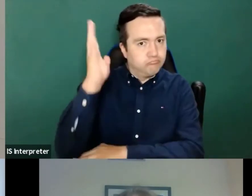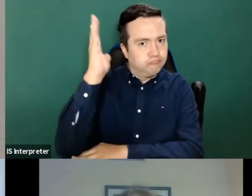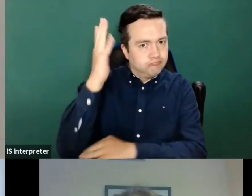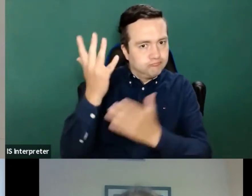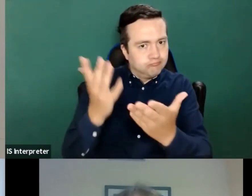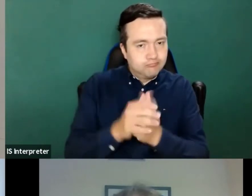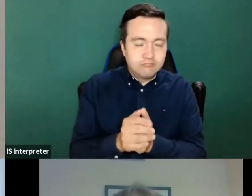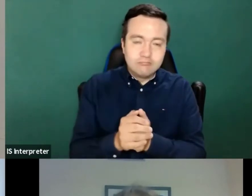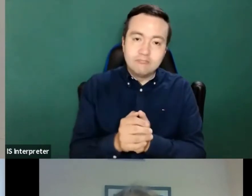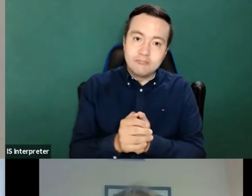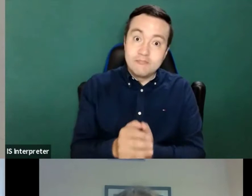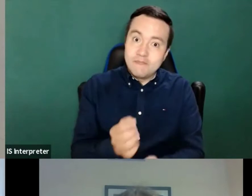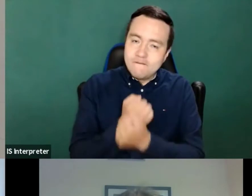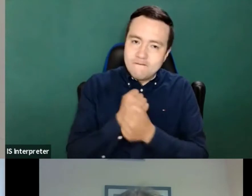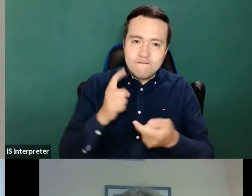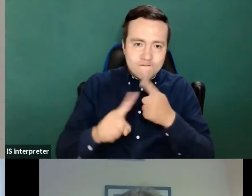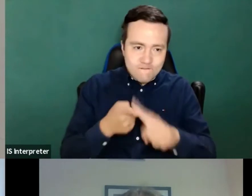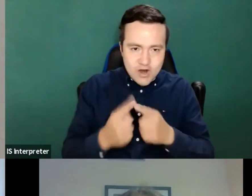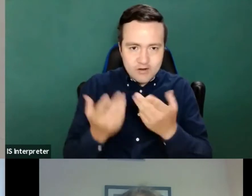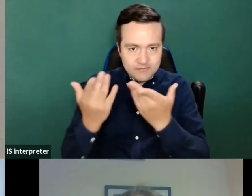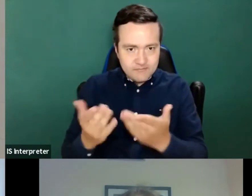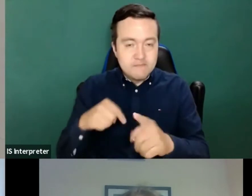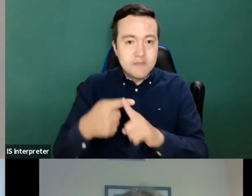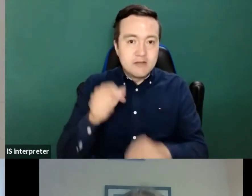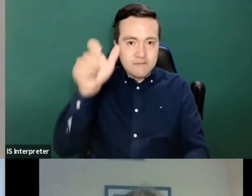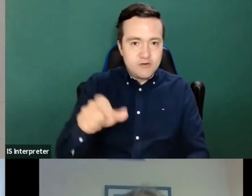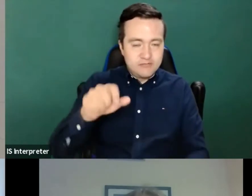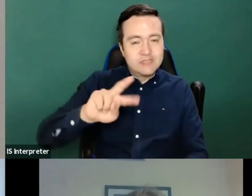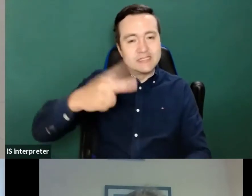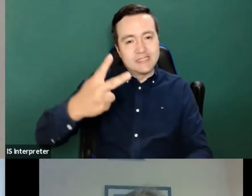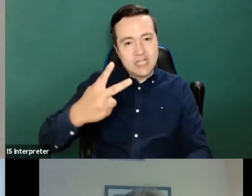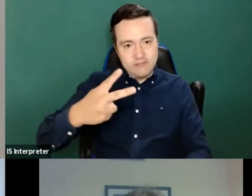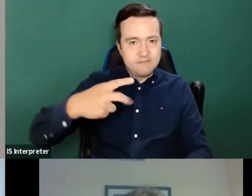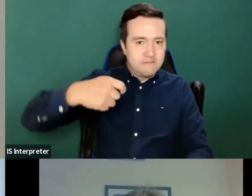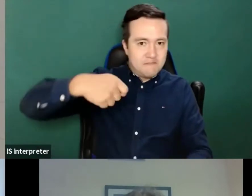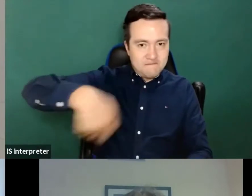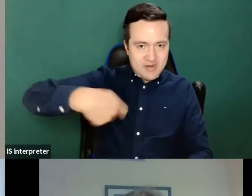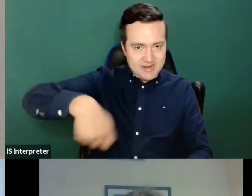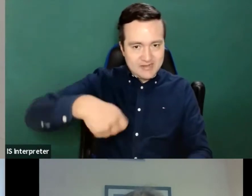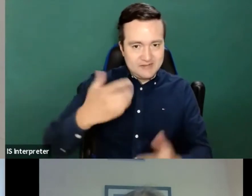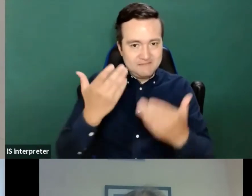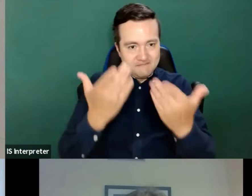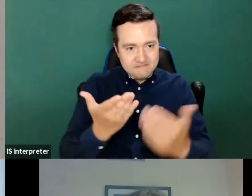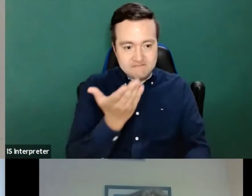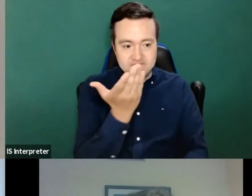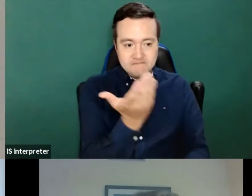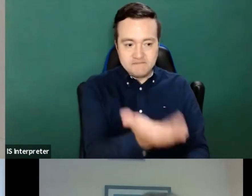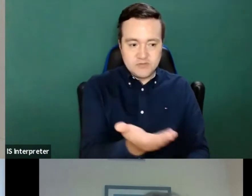second Vice President of the European blind union, Barbara Martinez. Munoz. So please, Barbara, the floor is yours.